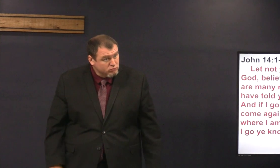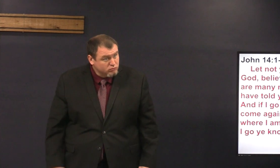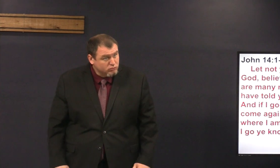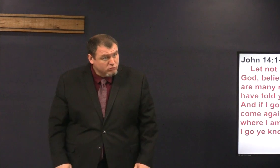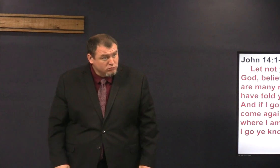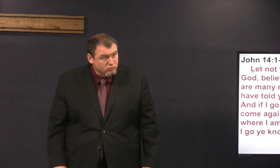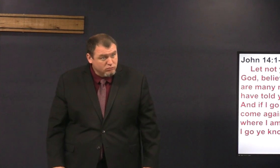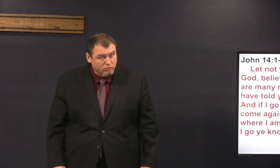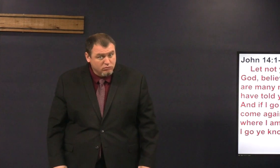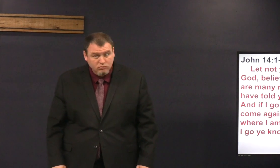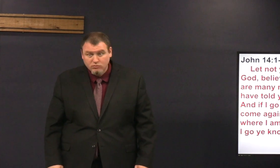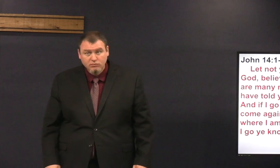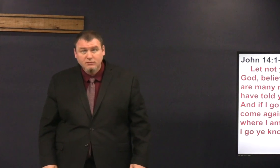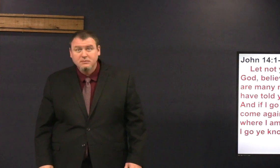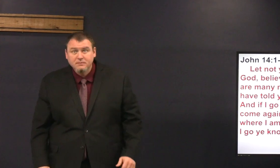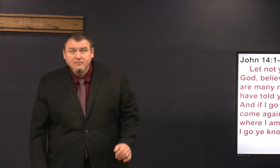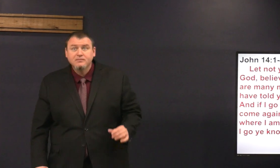there's room in heaven for me sounds good